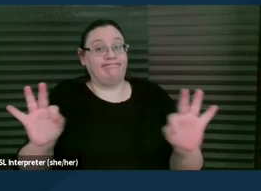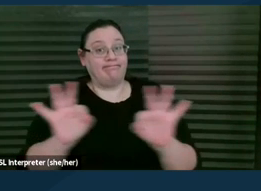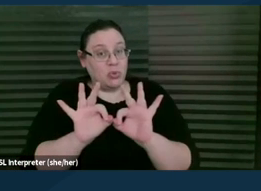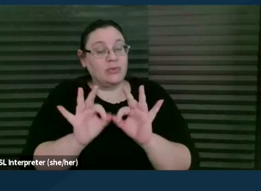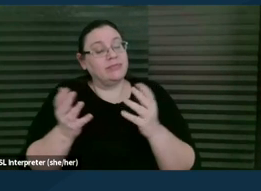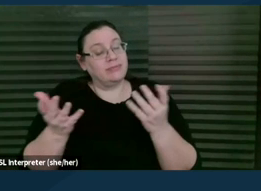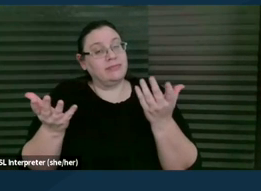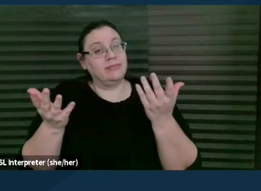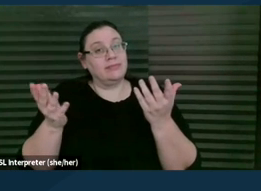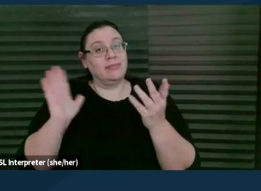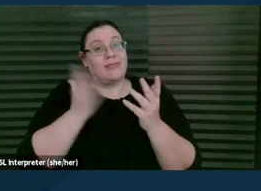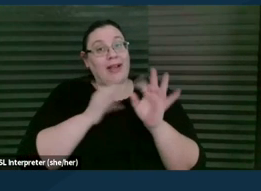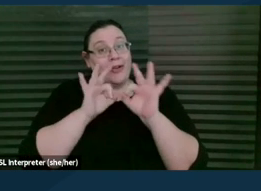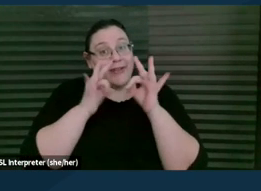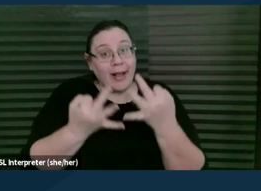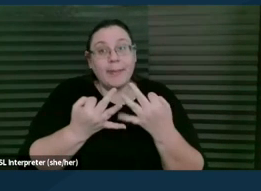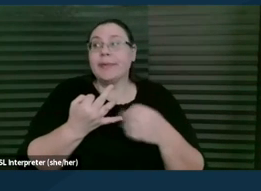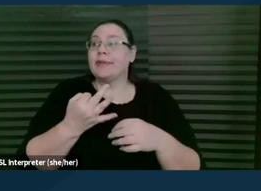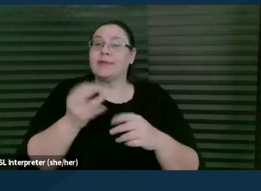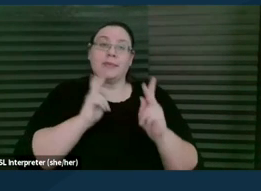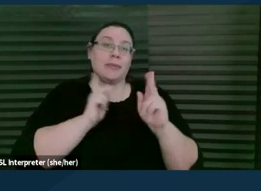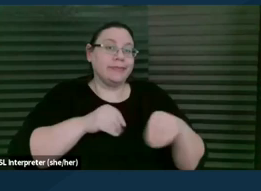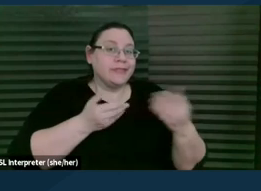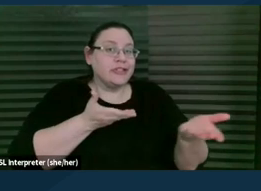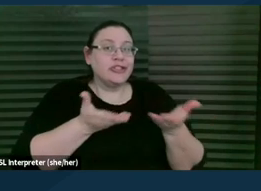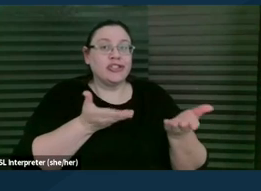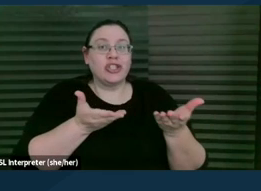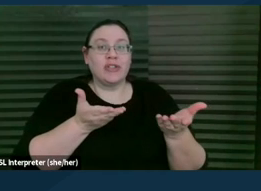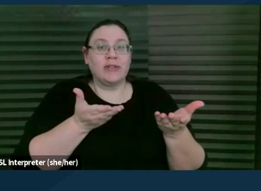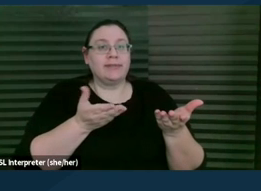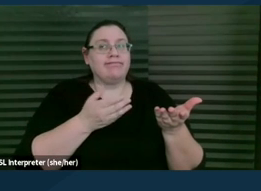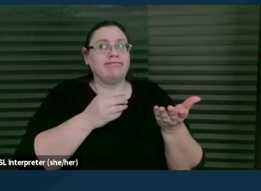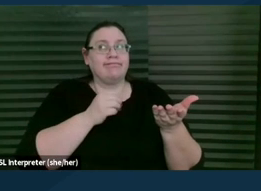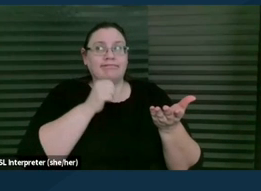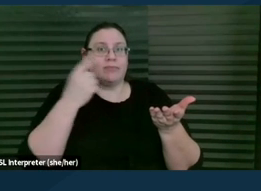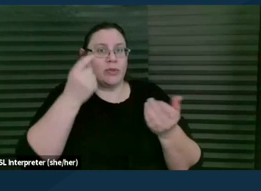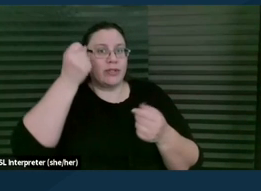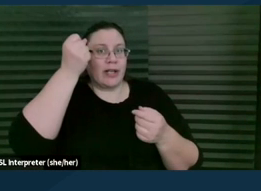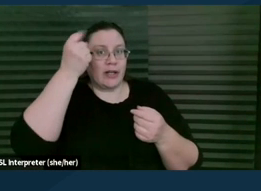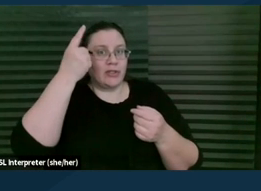our families and the people that we're serving don't necessarily understand how important the precision of language is